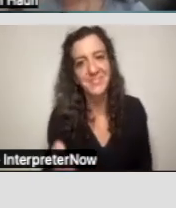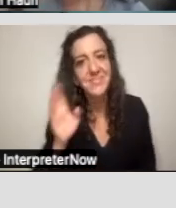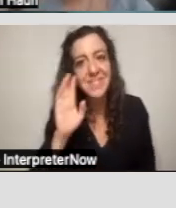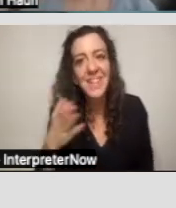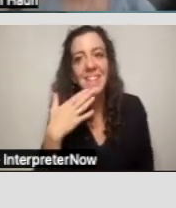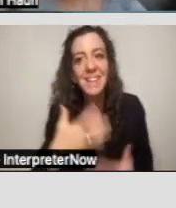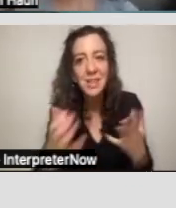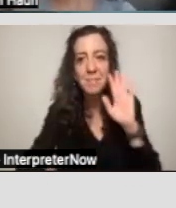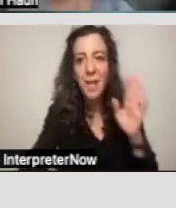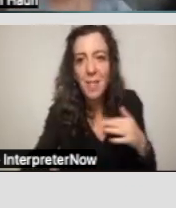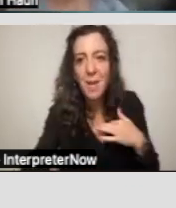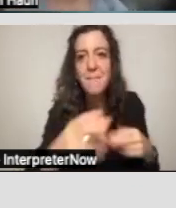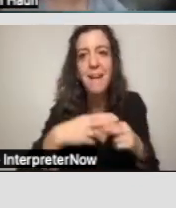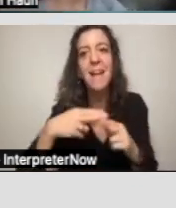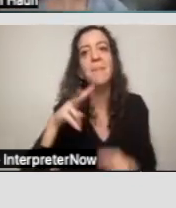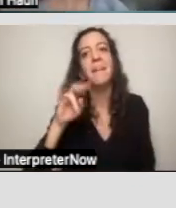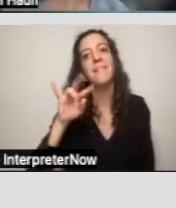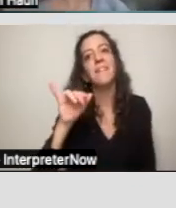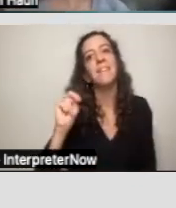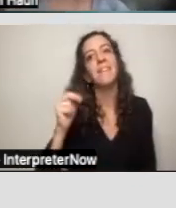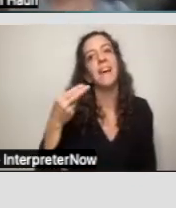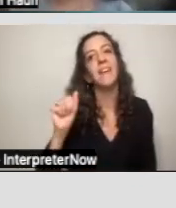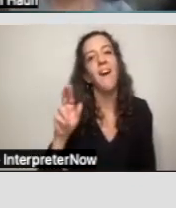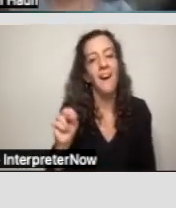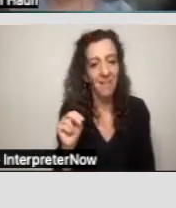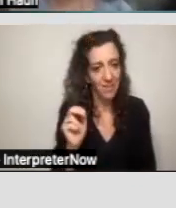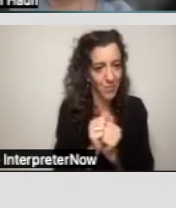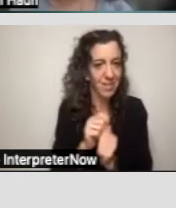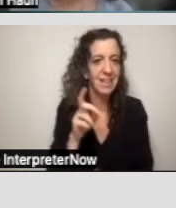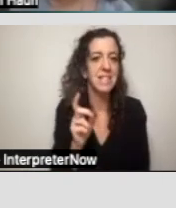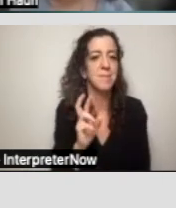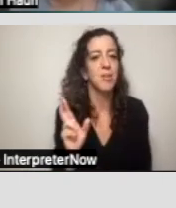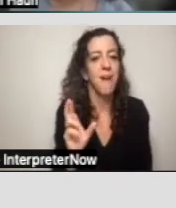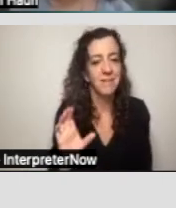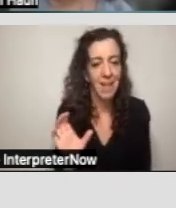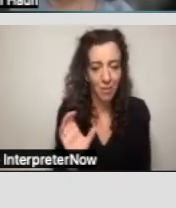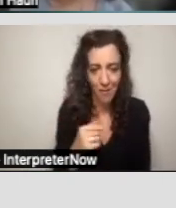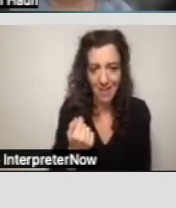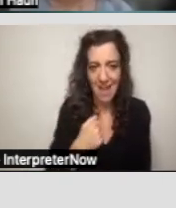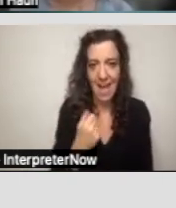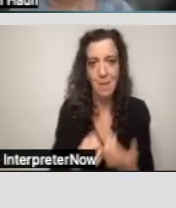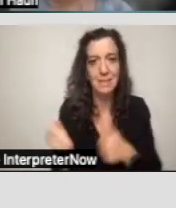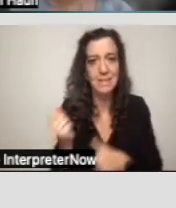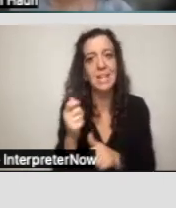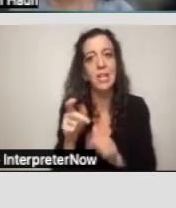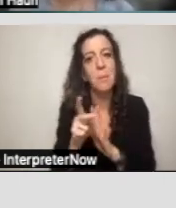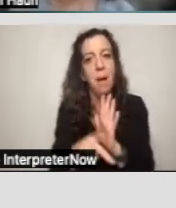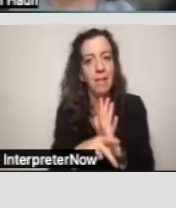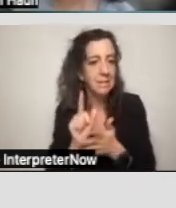Hi, my name is Vivian Haun at Disability Rights California, I am a senior policy attorney